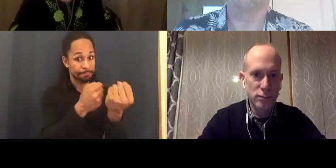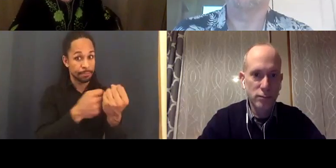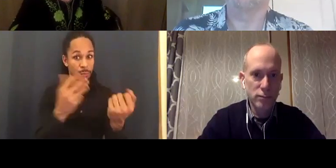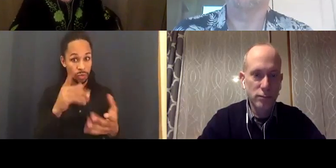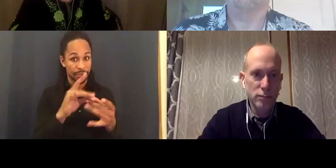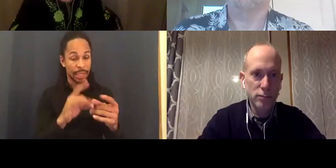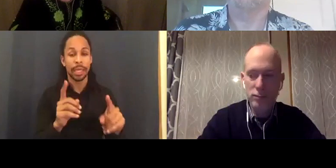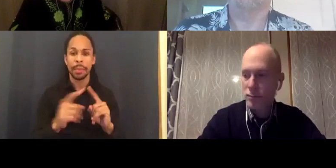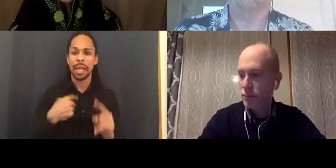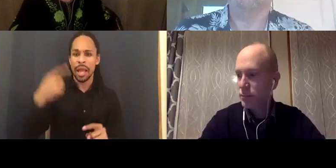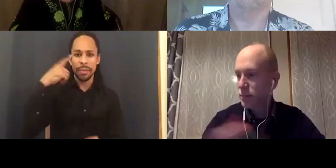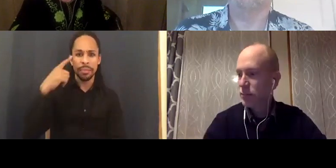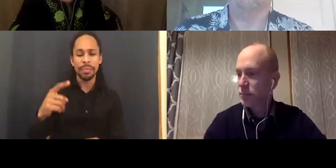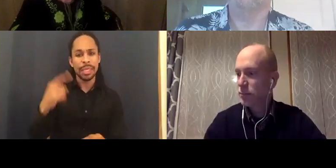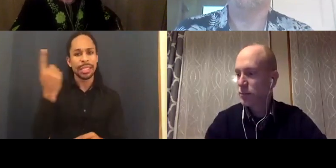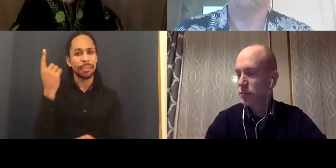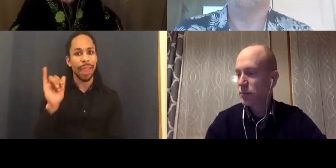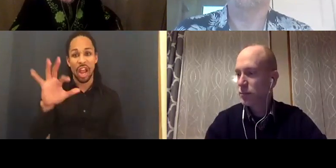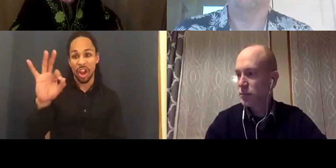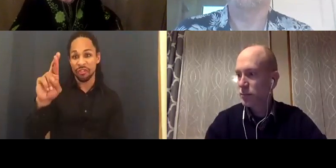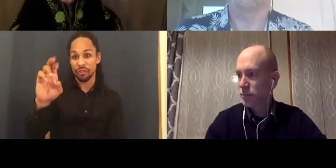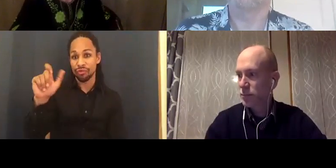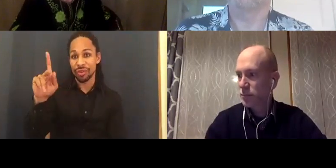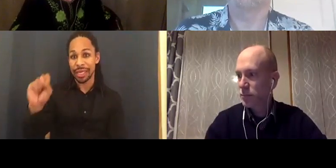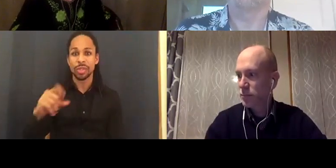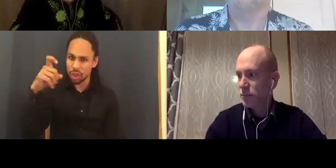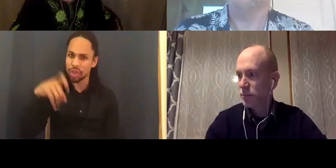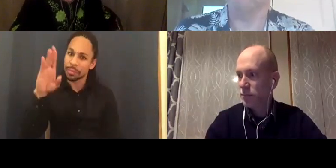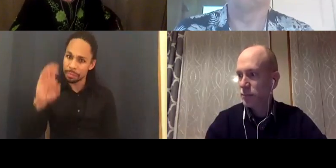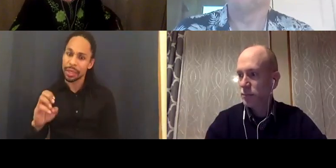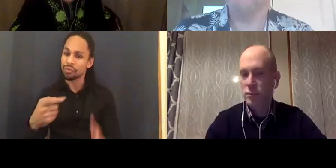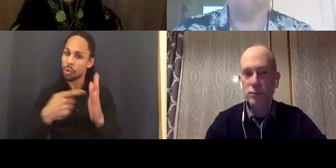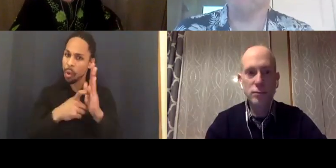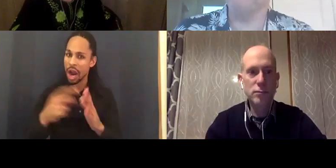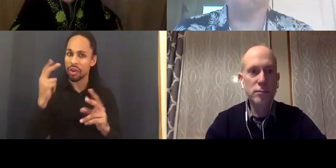freaks would be required viewing for anybody doing film studies. It's a one stop shop. LAWRENCE CARTER LONG: Anybody going